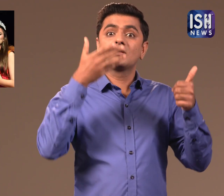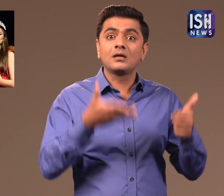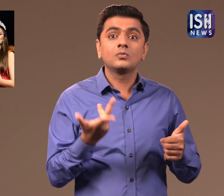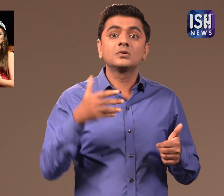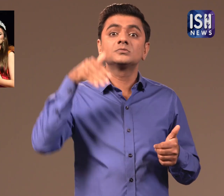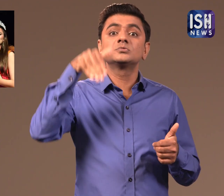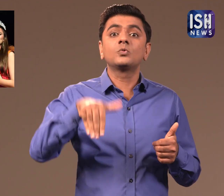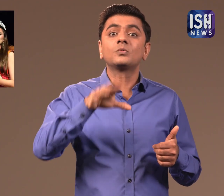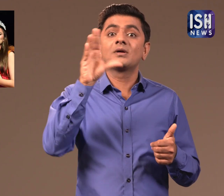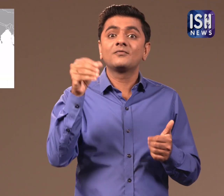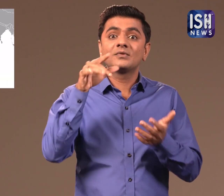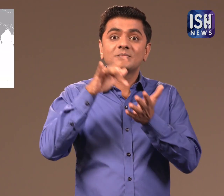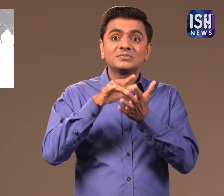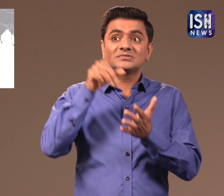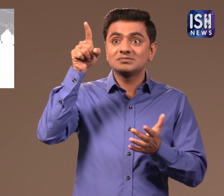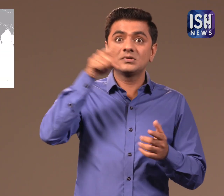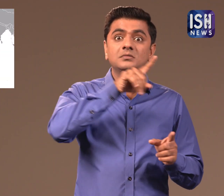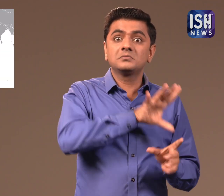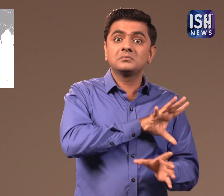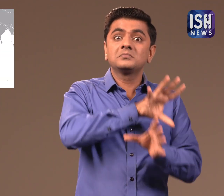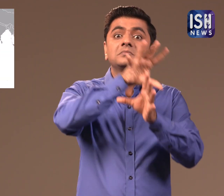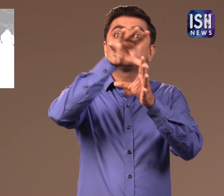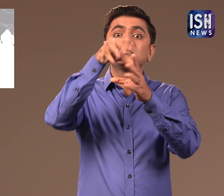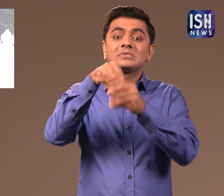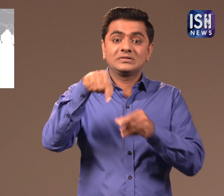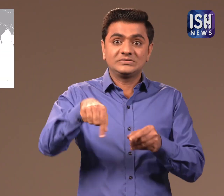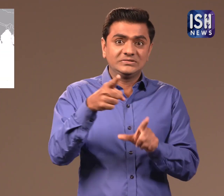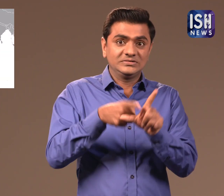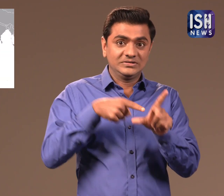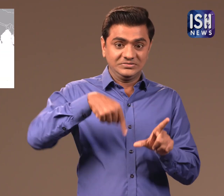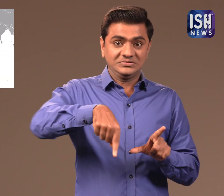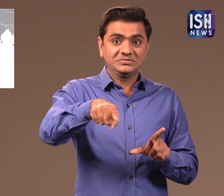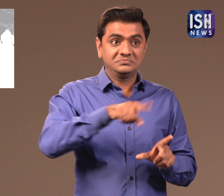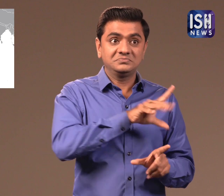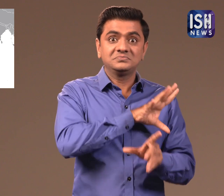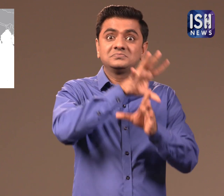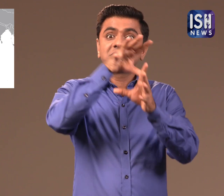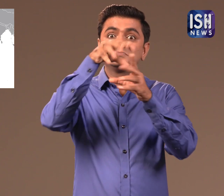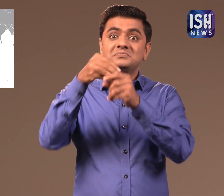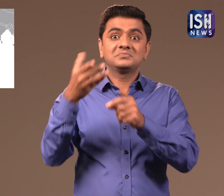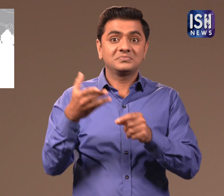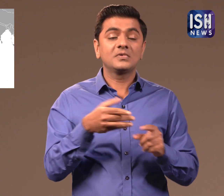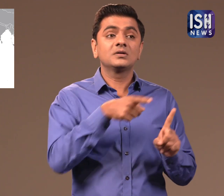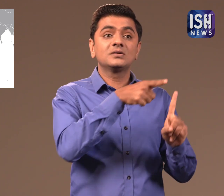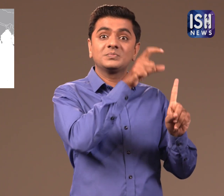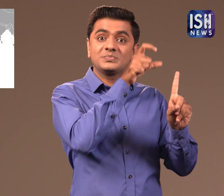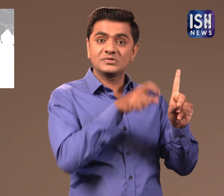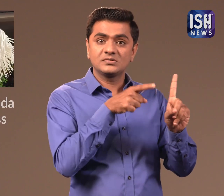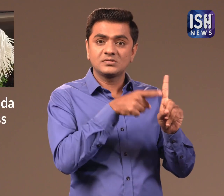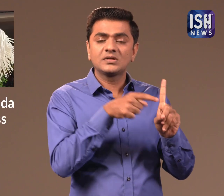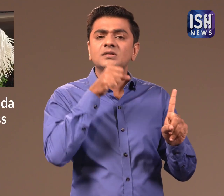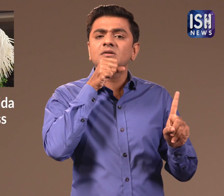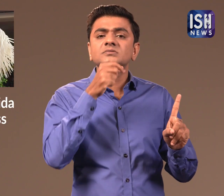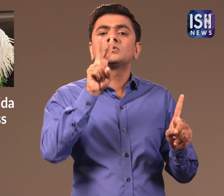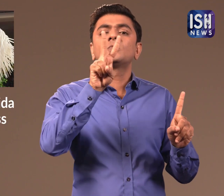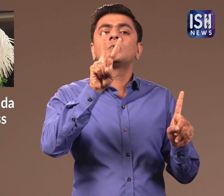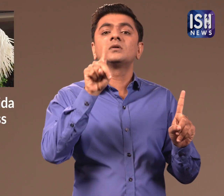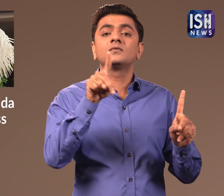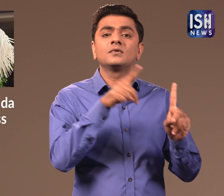This year she will compete in South Africa. Vidisha is 21 years old.